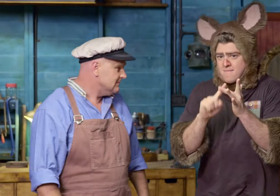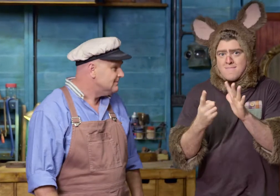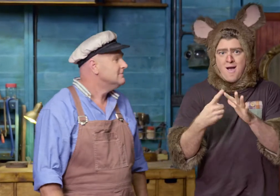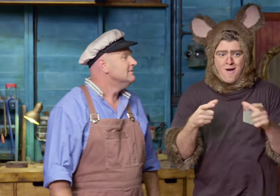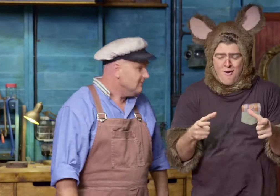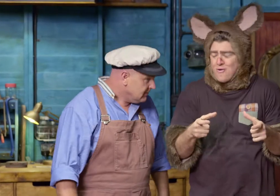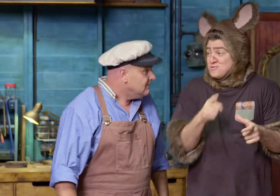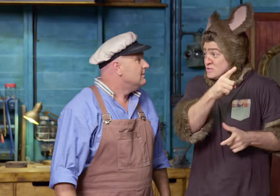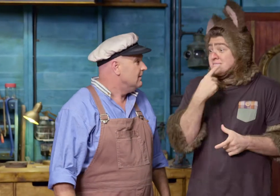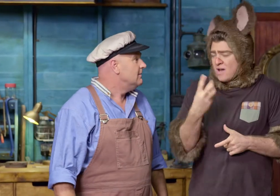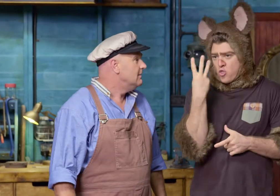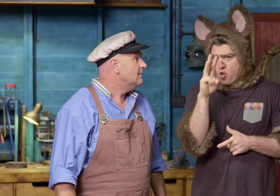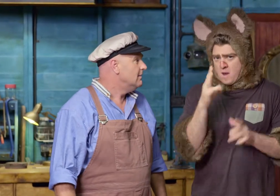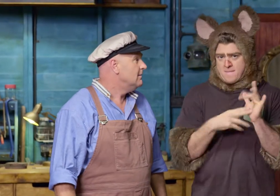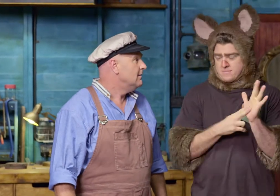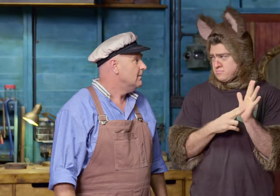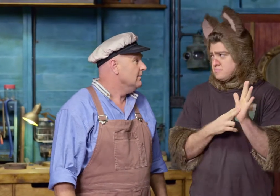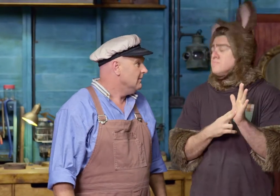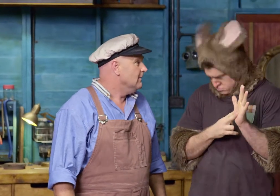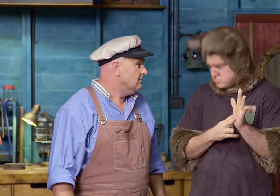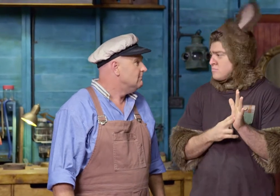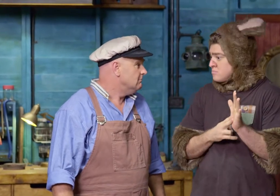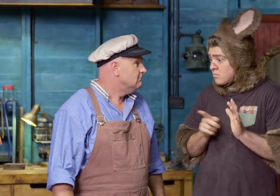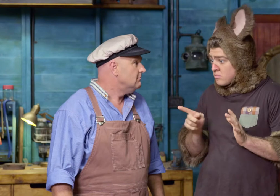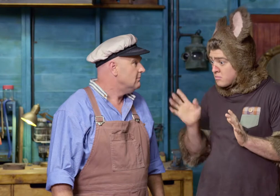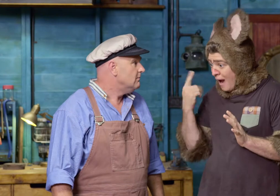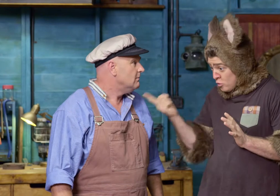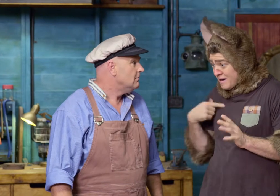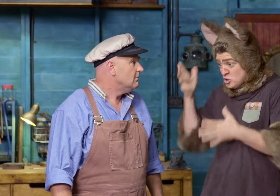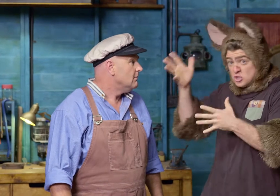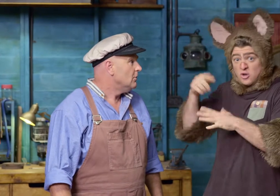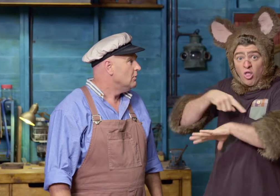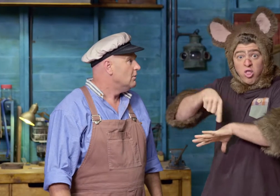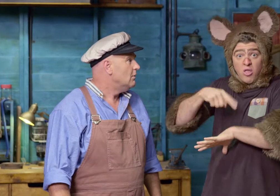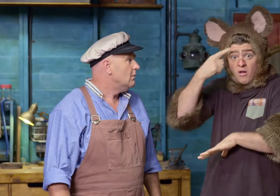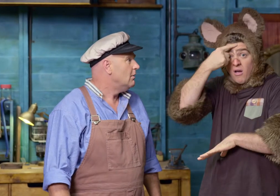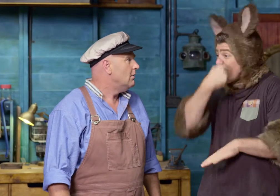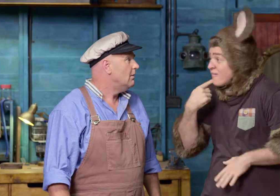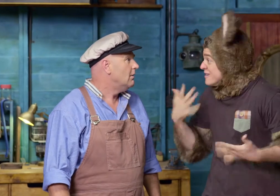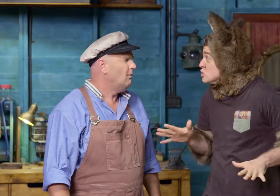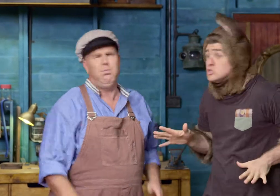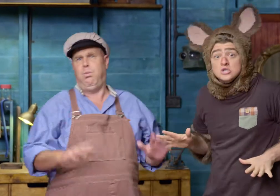because Sally is cooking a pie and she said I had to wait 30 minutes. Have you and I been chatting for 30 minutes?